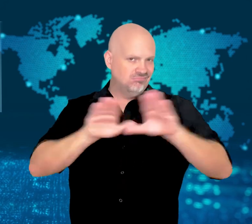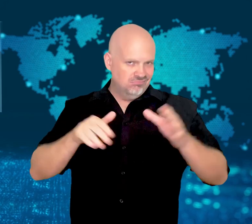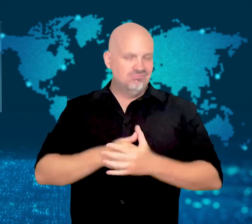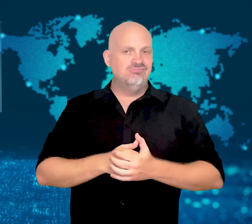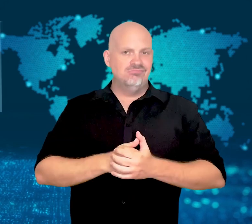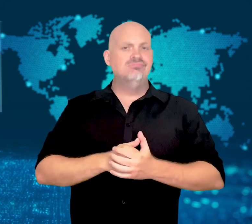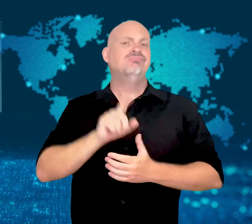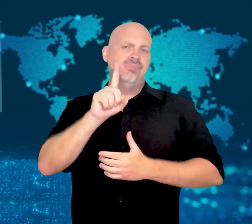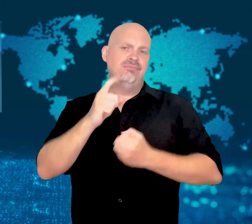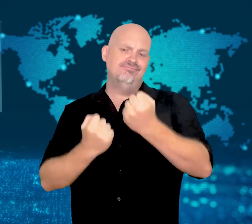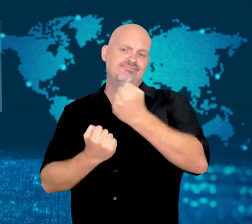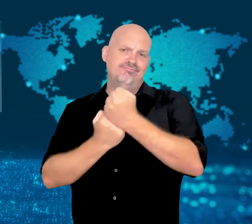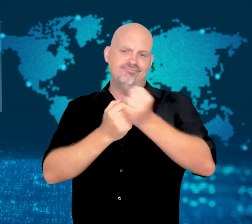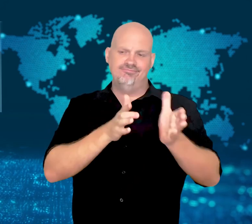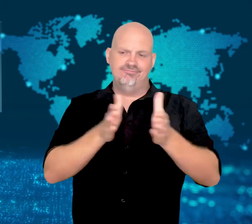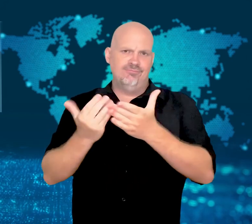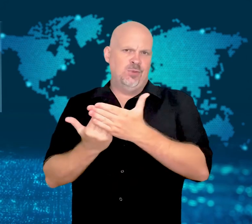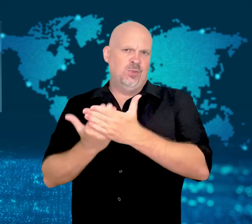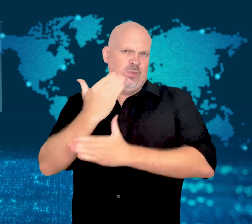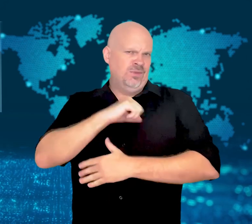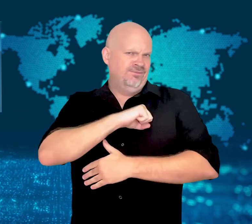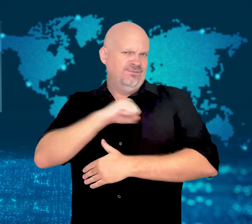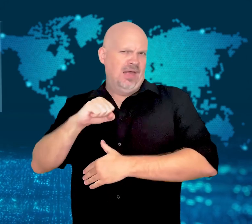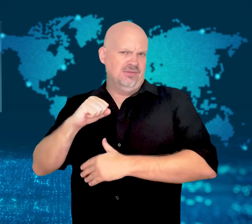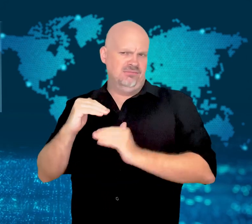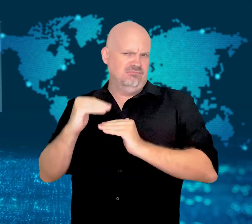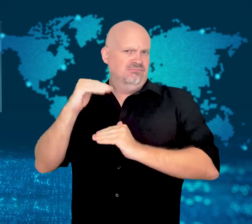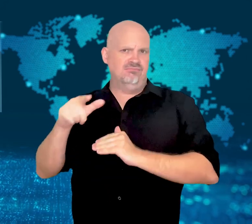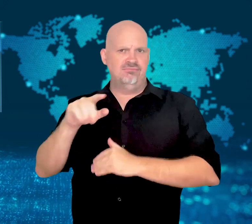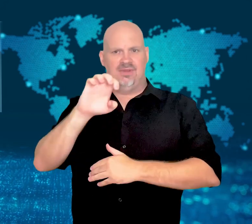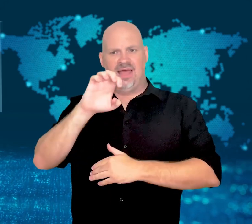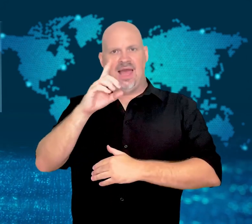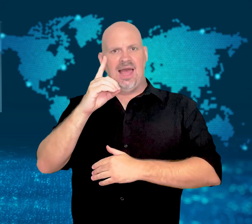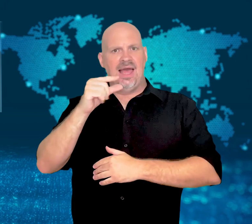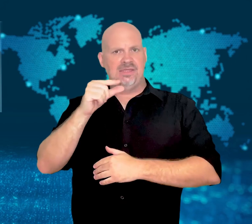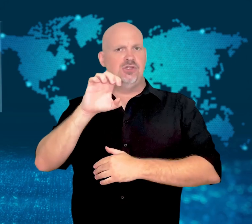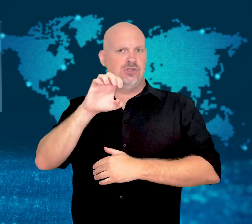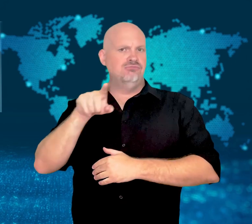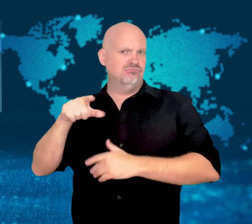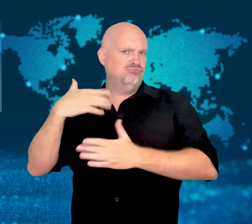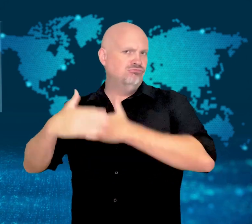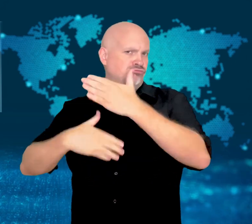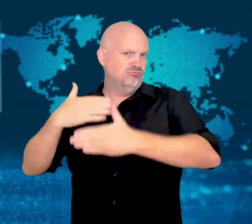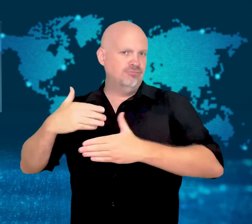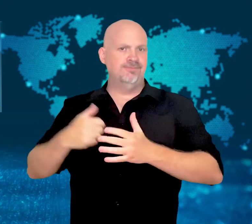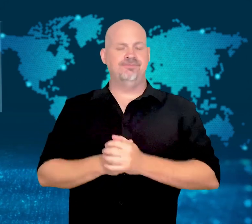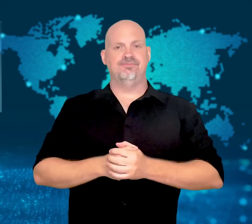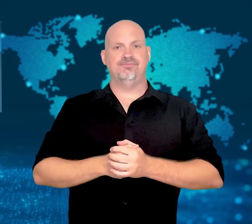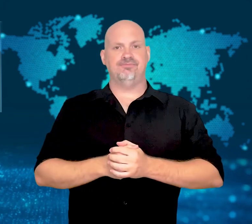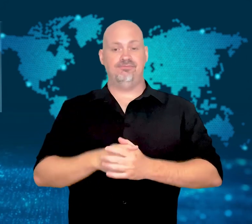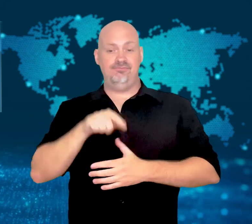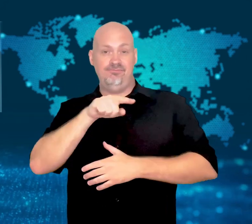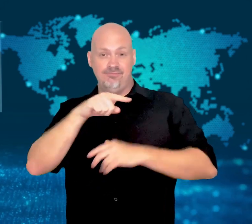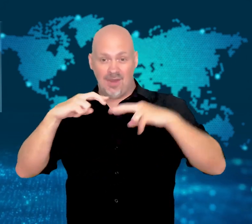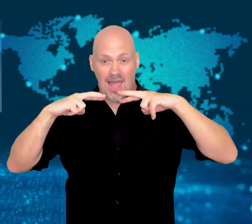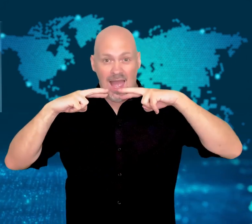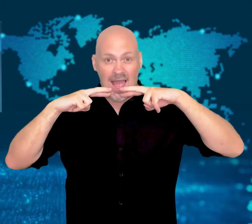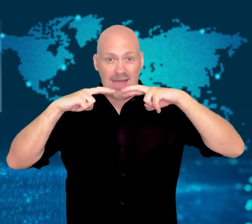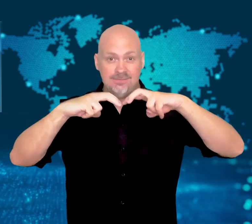Internet Explorer (IE) was once the world's most widely used web browser.